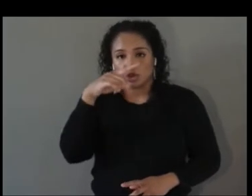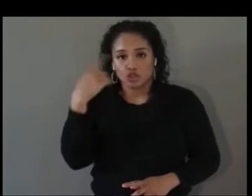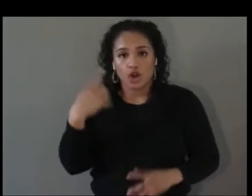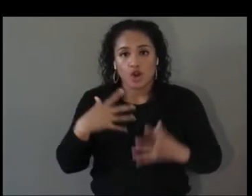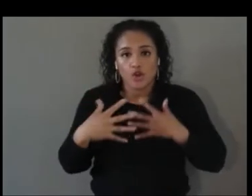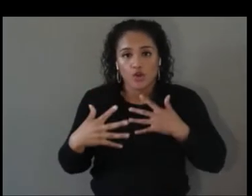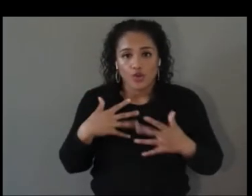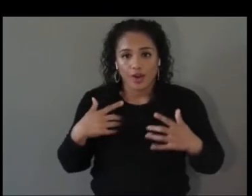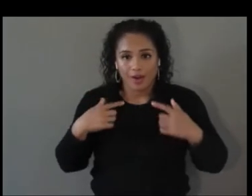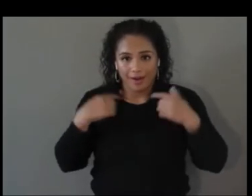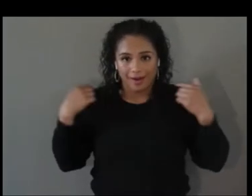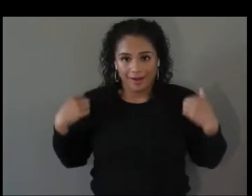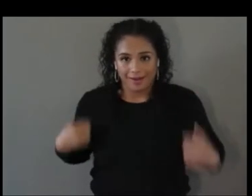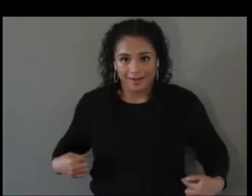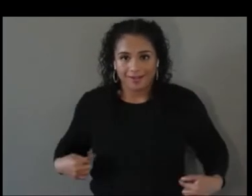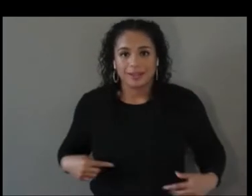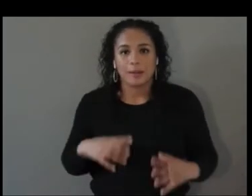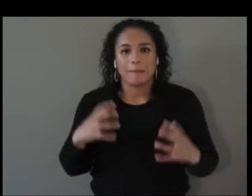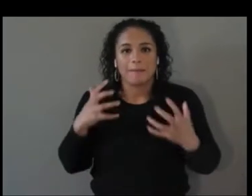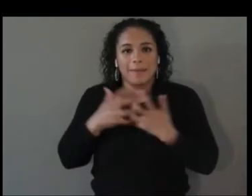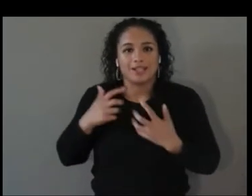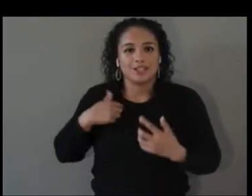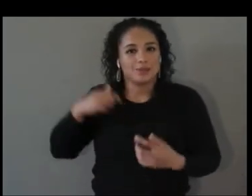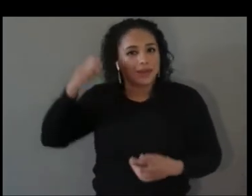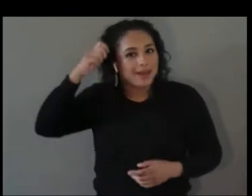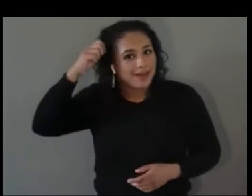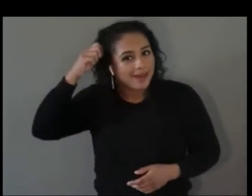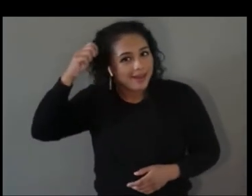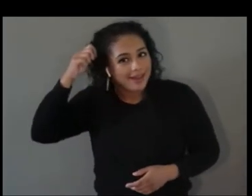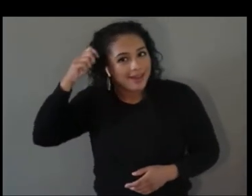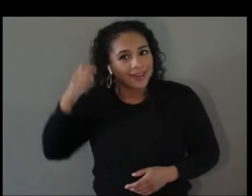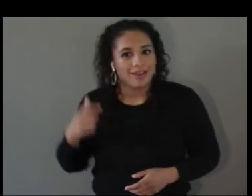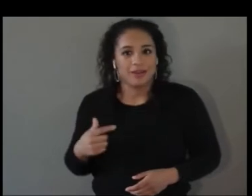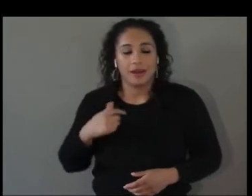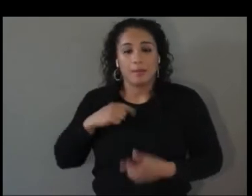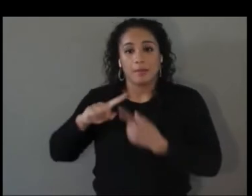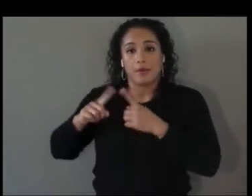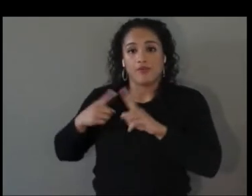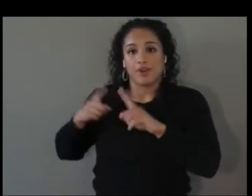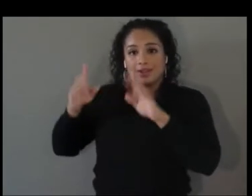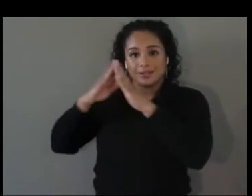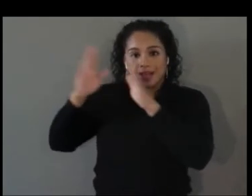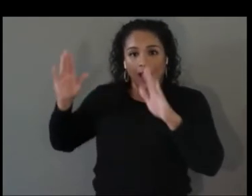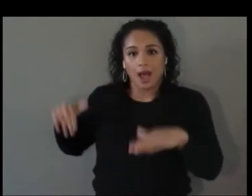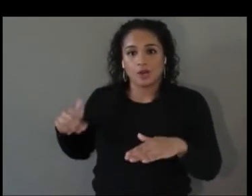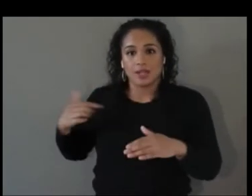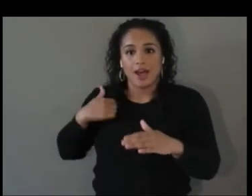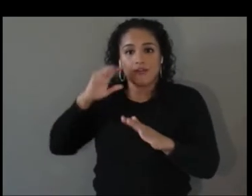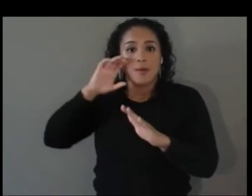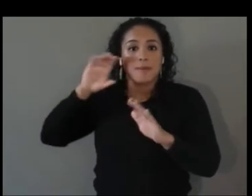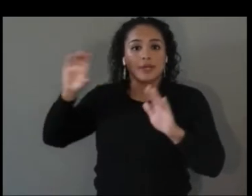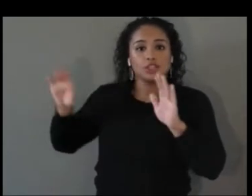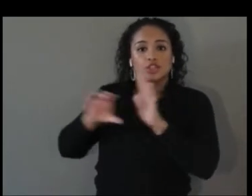gray hair. I’m at my friend's house and there's a picture of Frida Kahlo in the background. But I am currently,